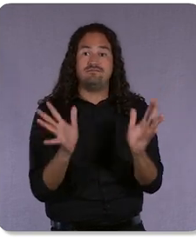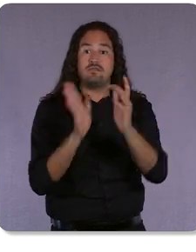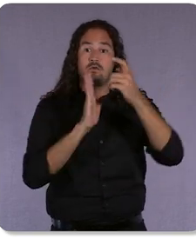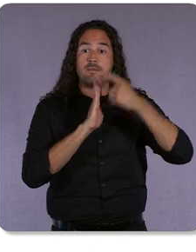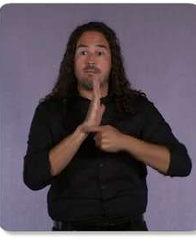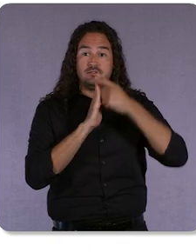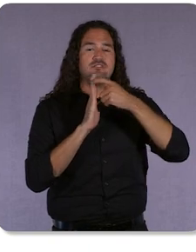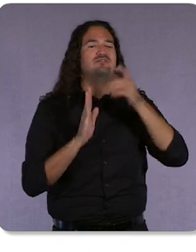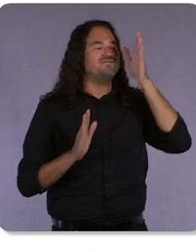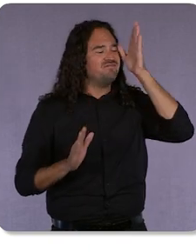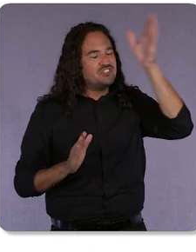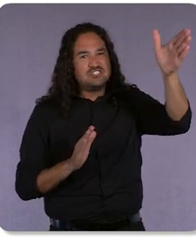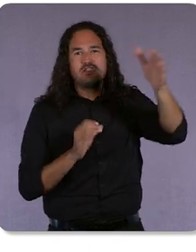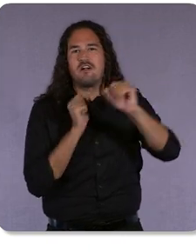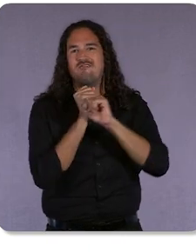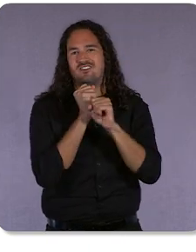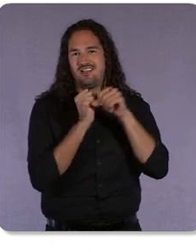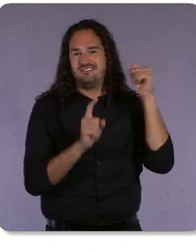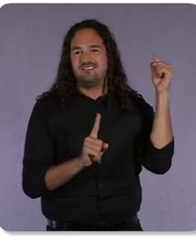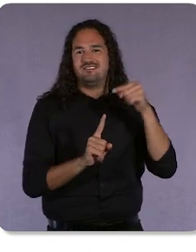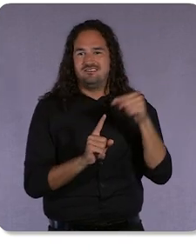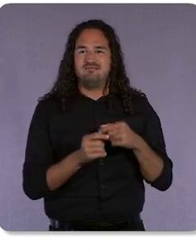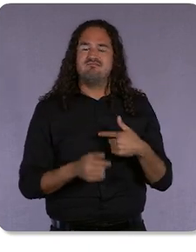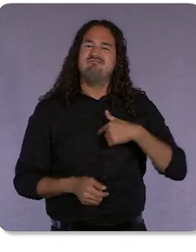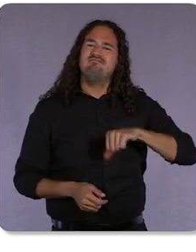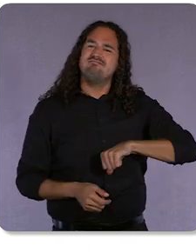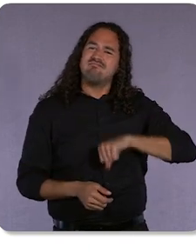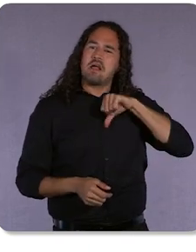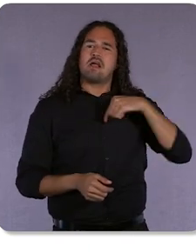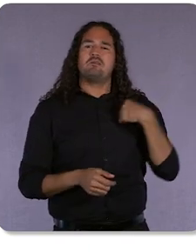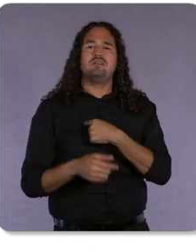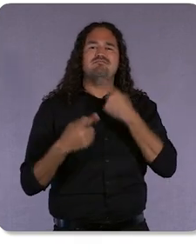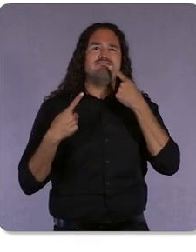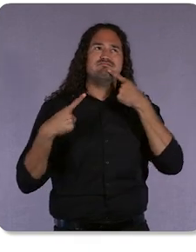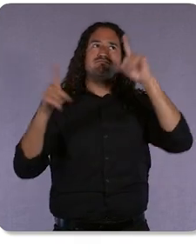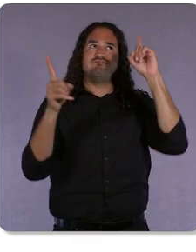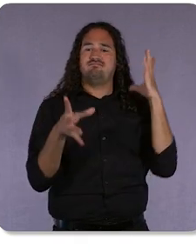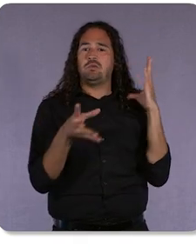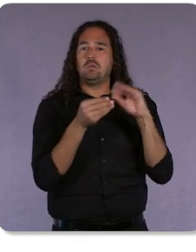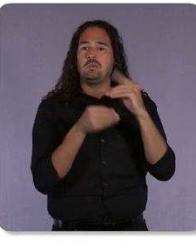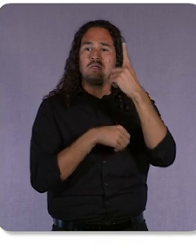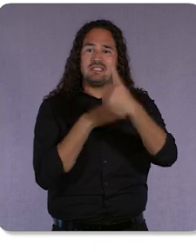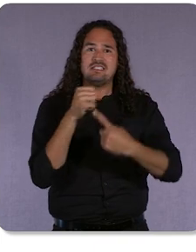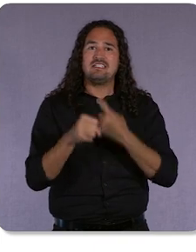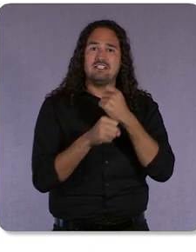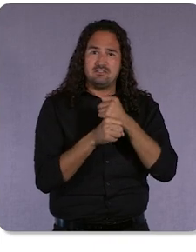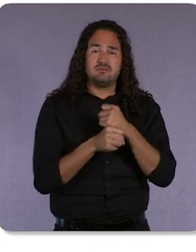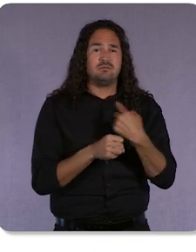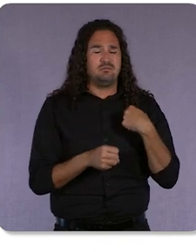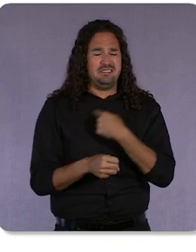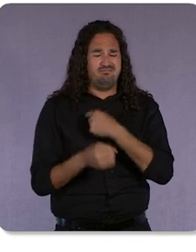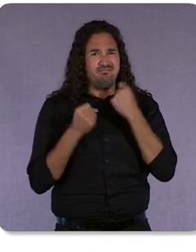I'm super proud of what we've been able to achieve in the last year. And we believe harnessing the power of automation